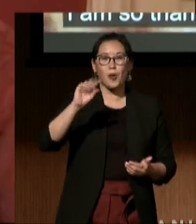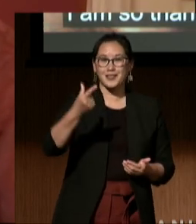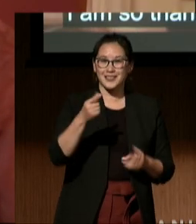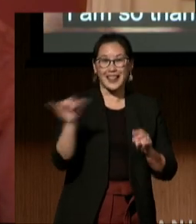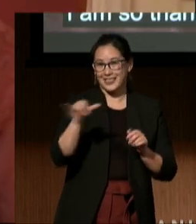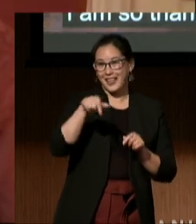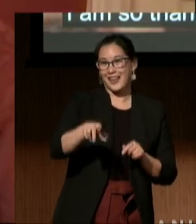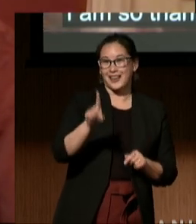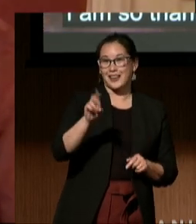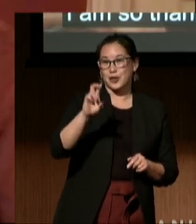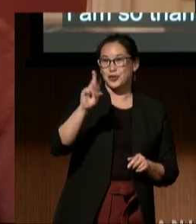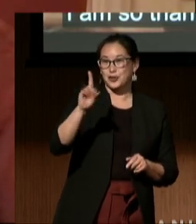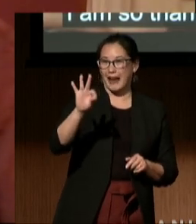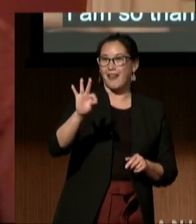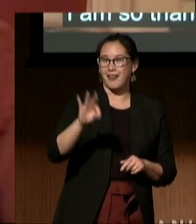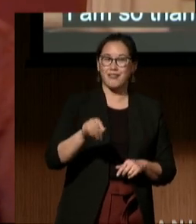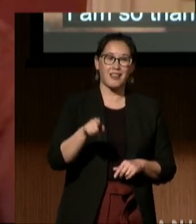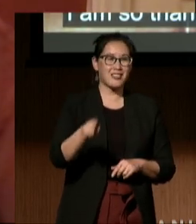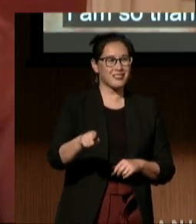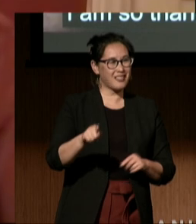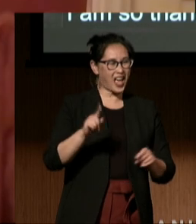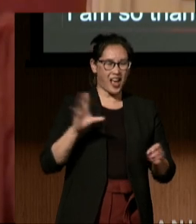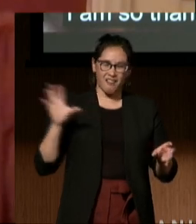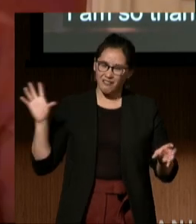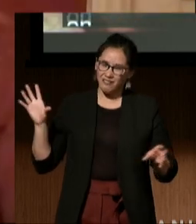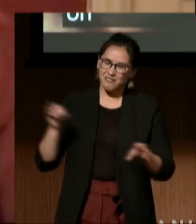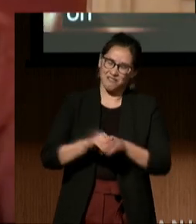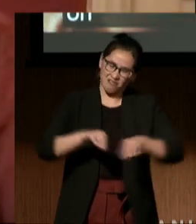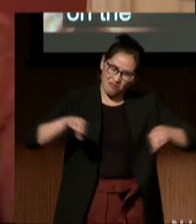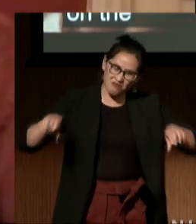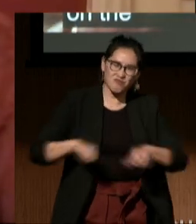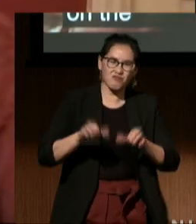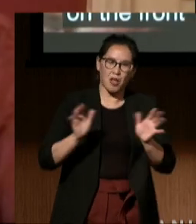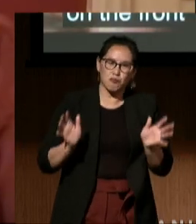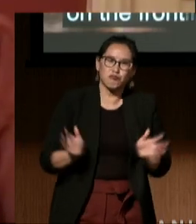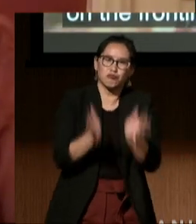who are on the front lines pushing policies forward